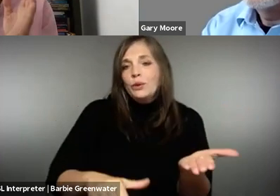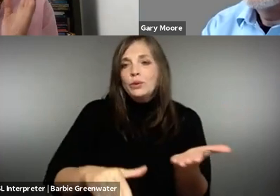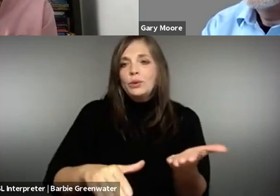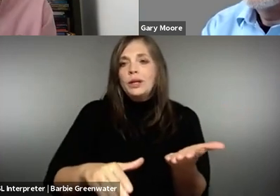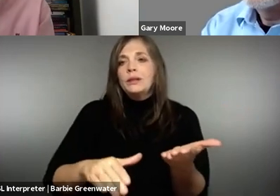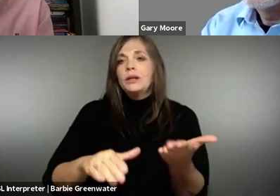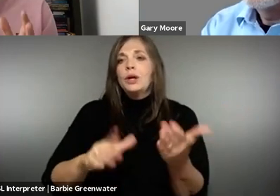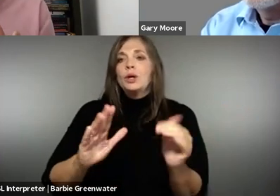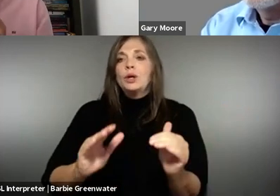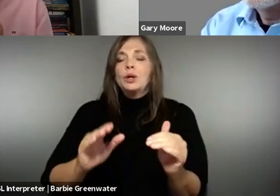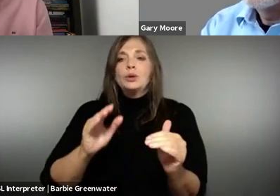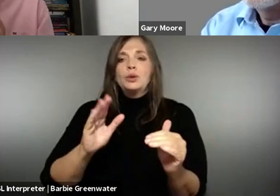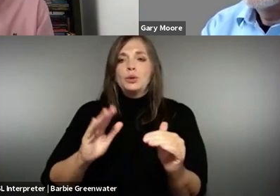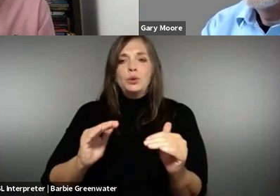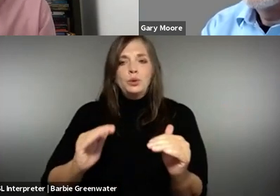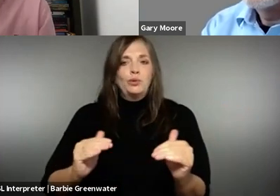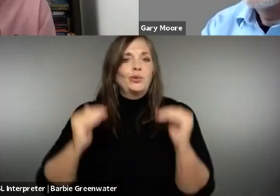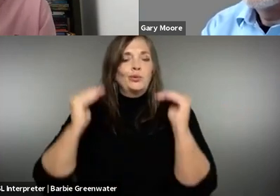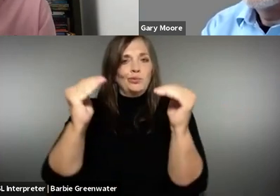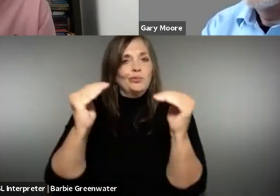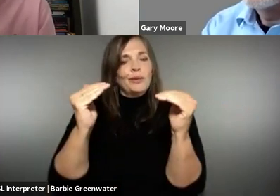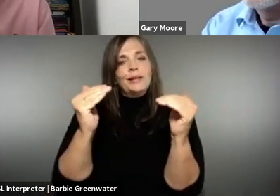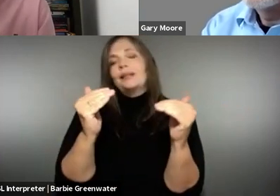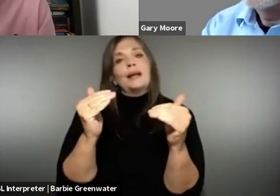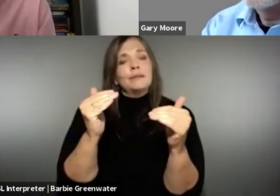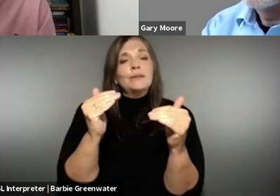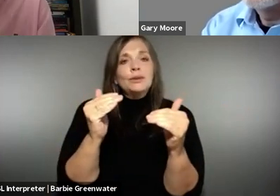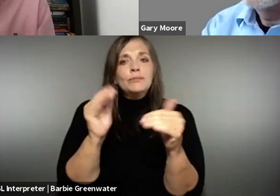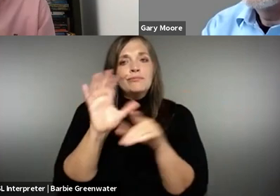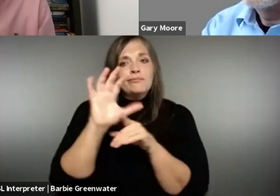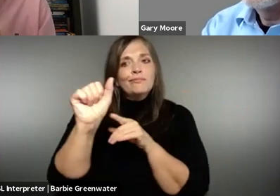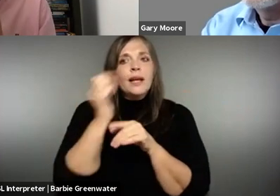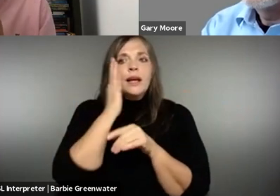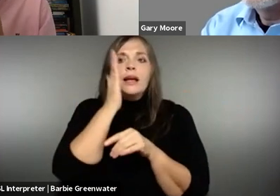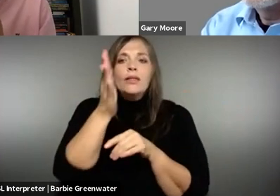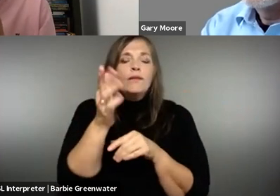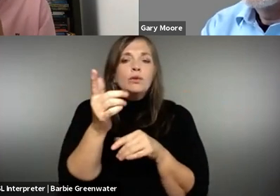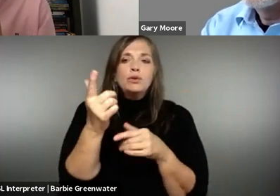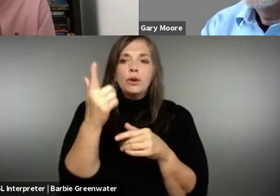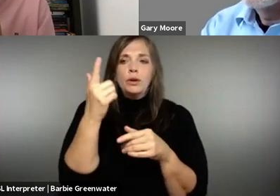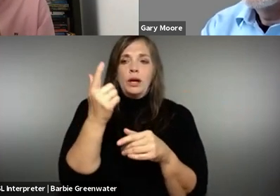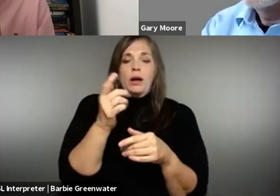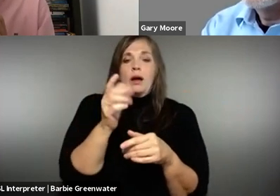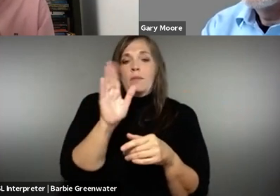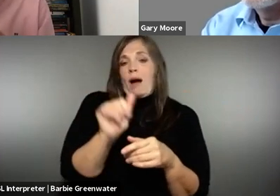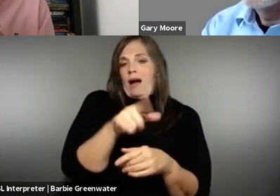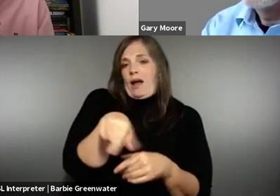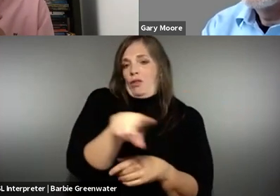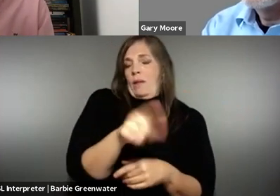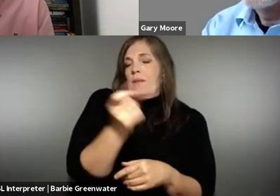we can orientate, we could help our student to design their future and see the accessibility is a good